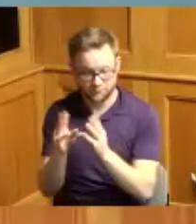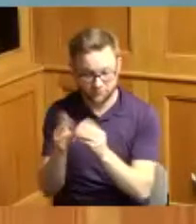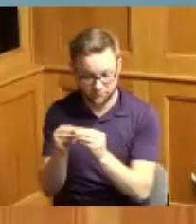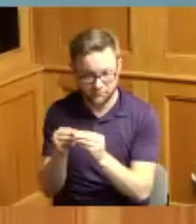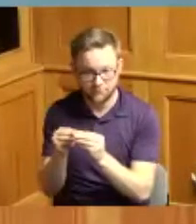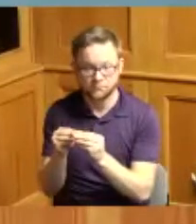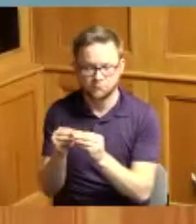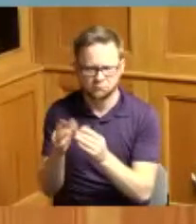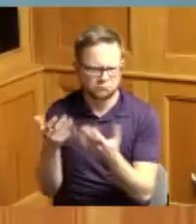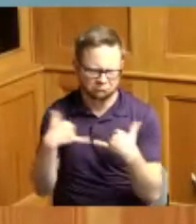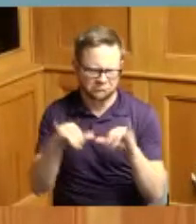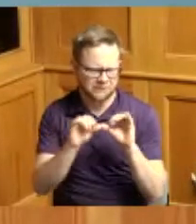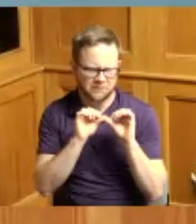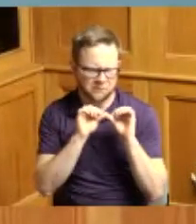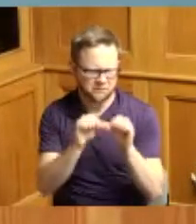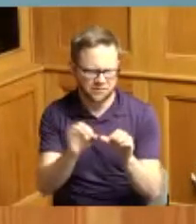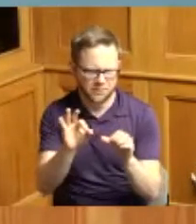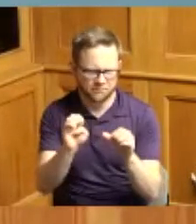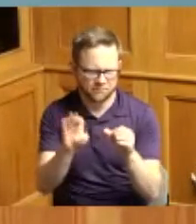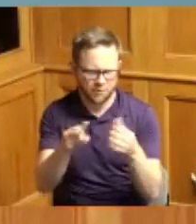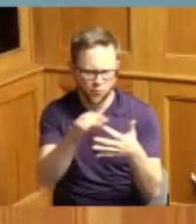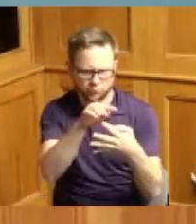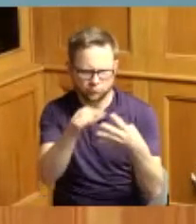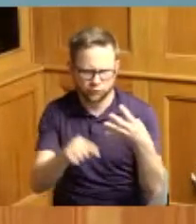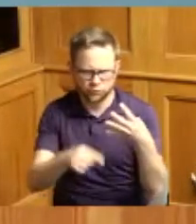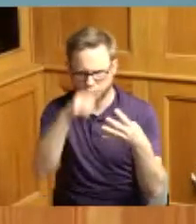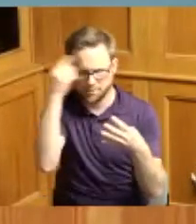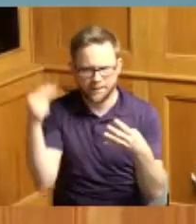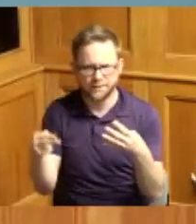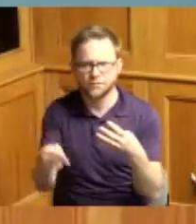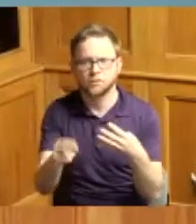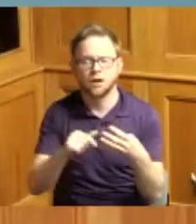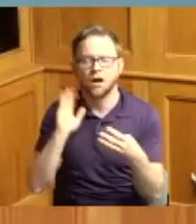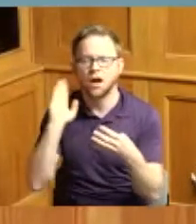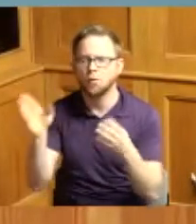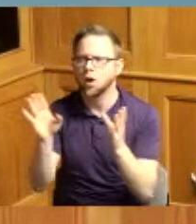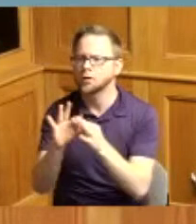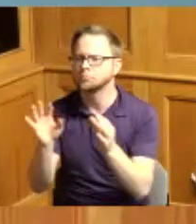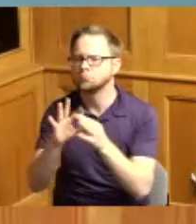celebrate Black History Month I will bring up some of the black inventors and you would not